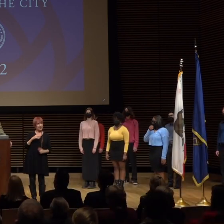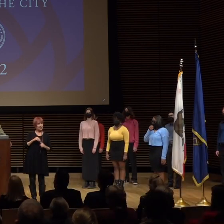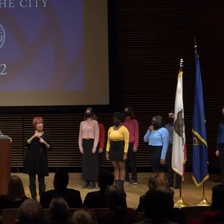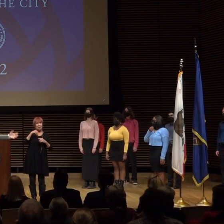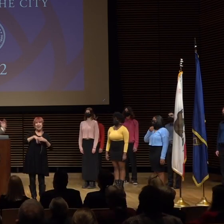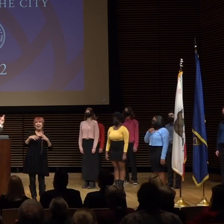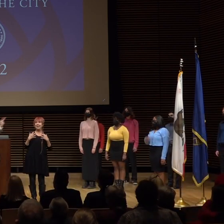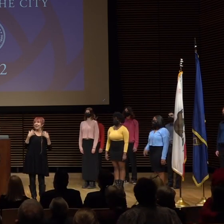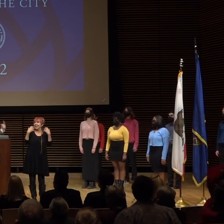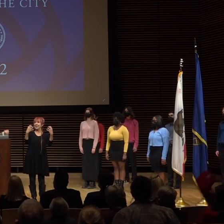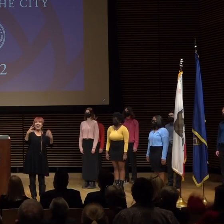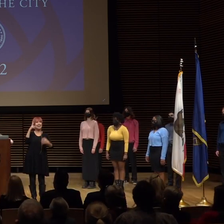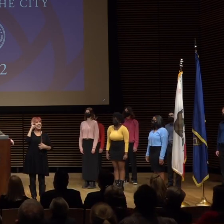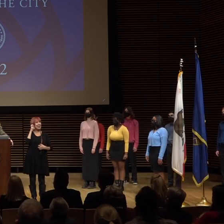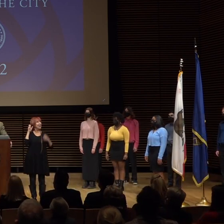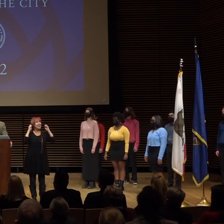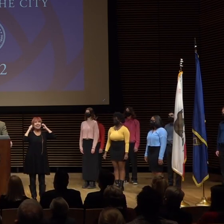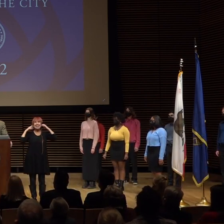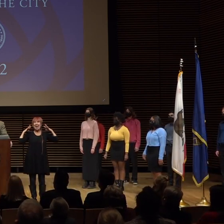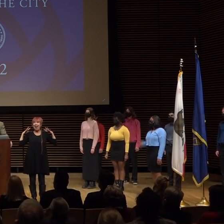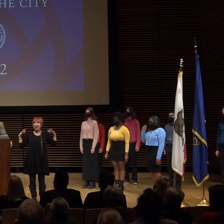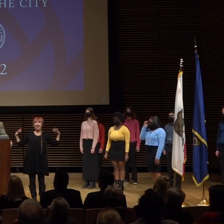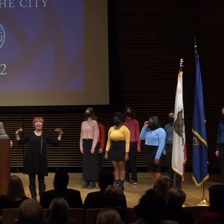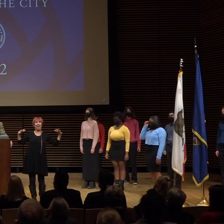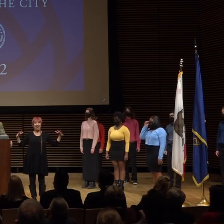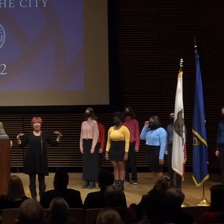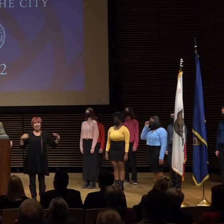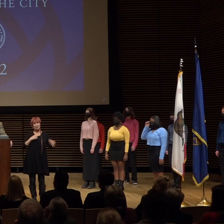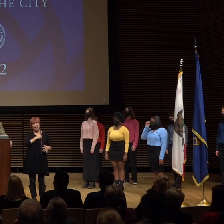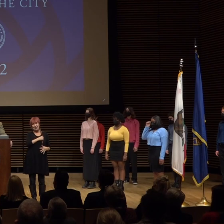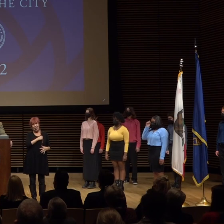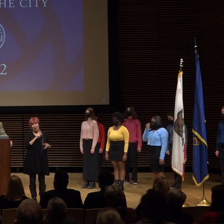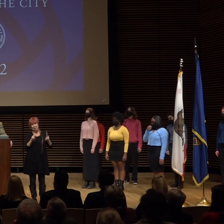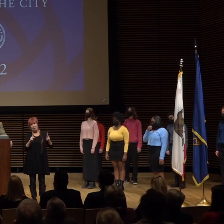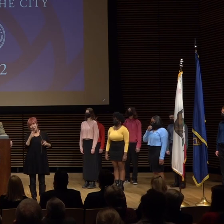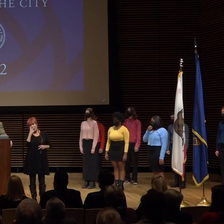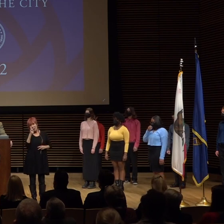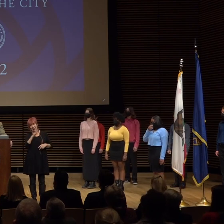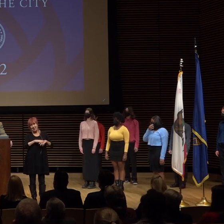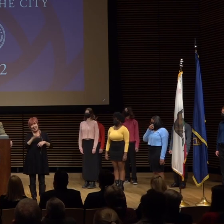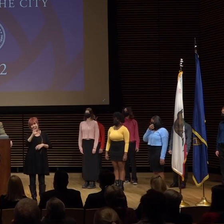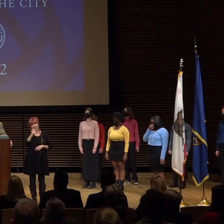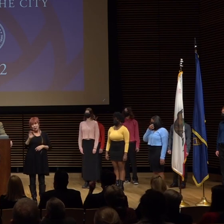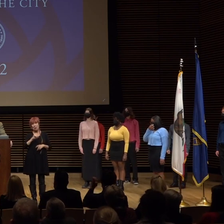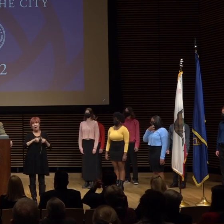and hear you in surround sound so apologize to those who are watching over